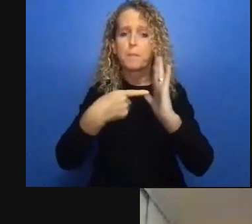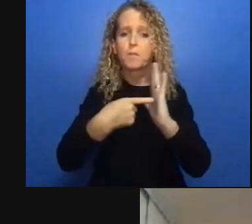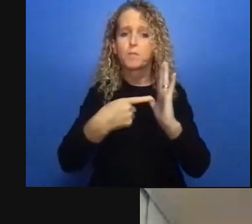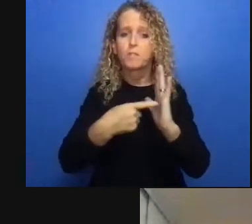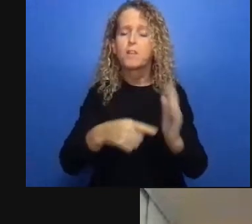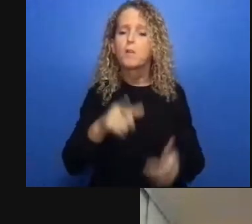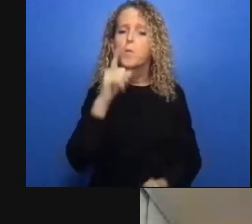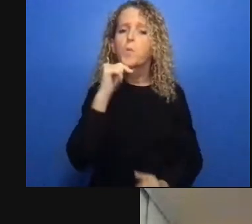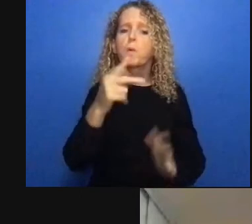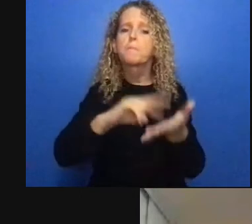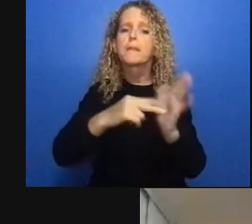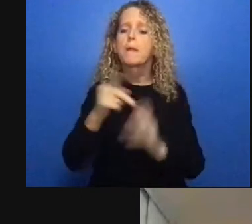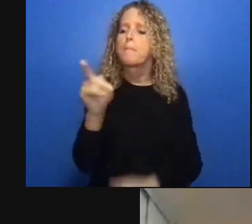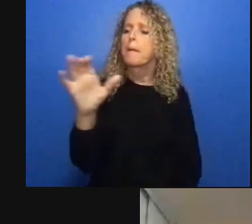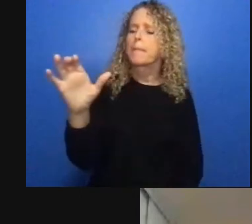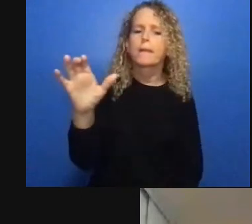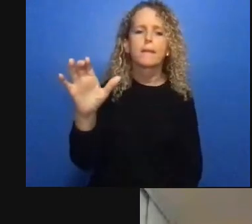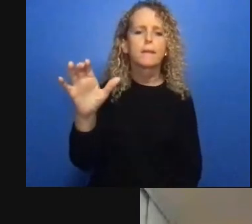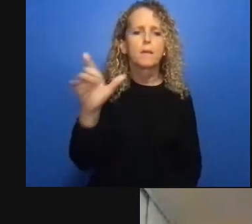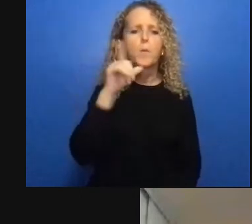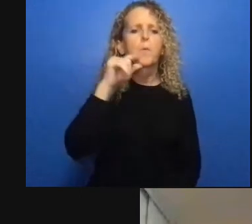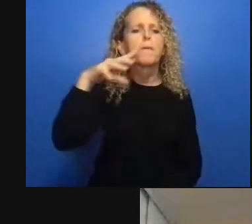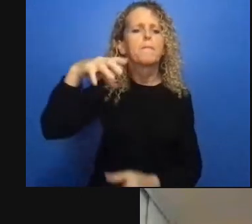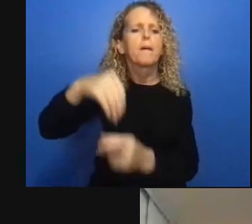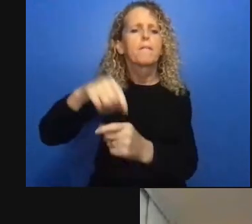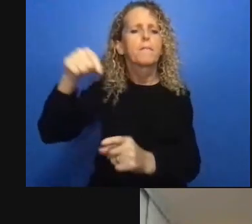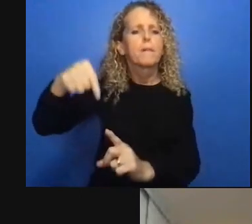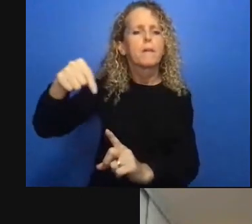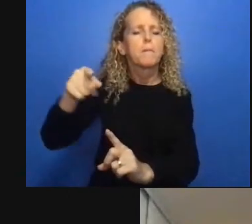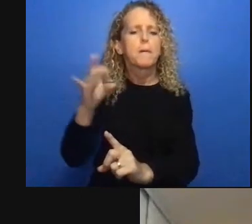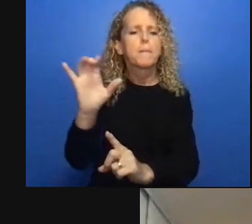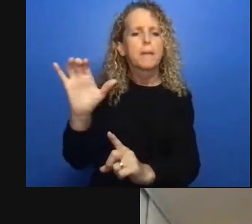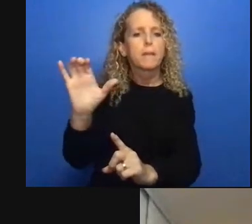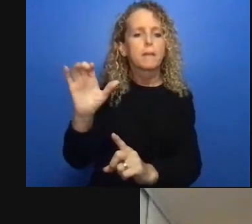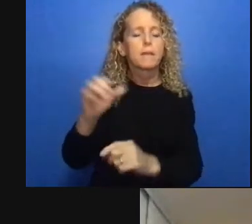with significant enthusiastic thanks for everybody who contributed tonight